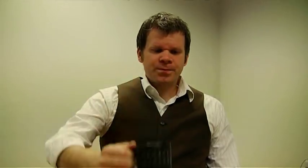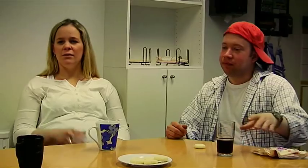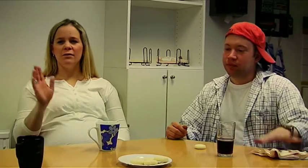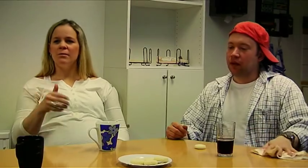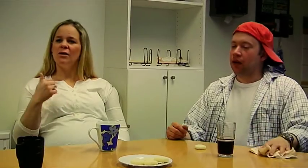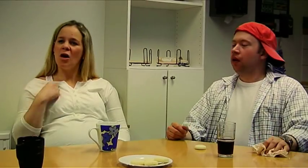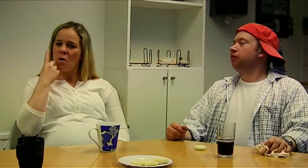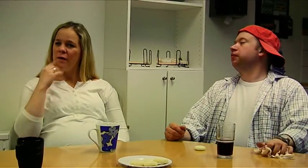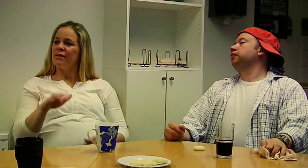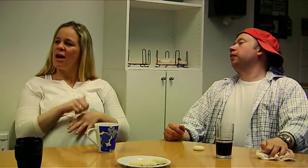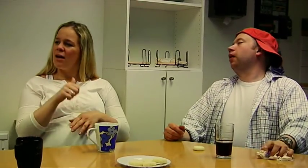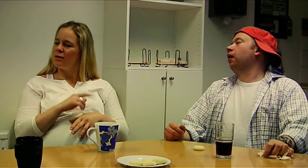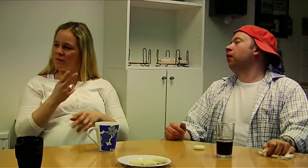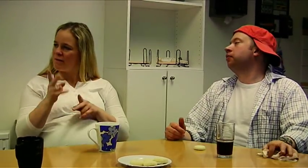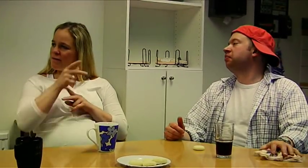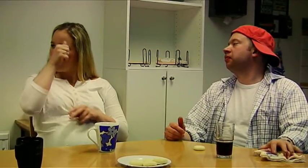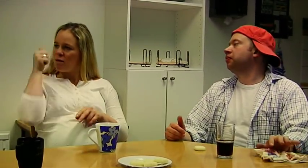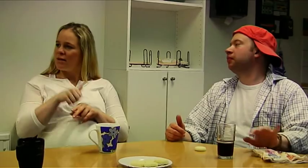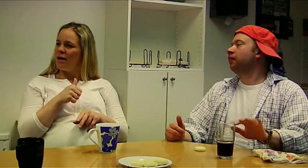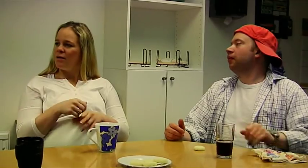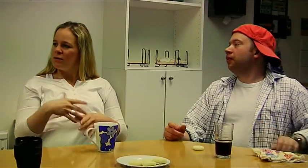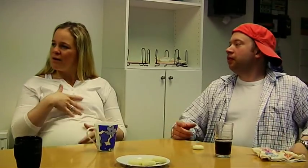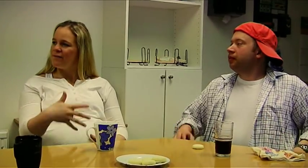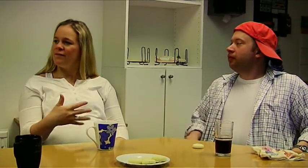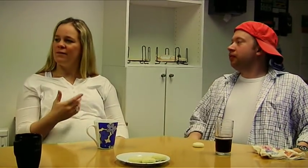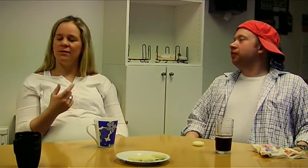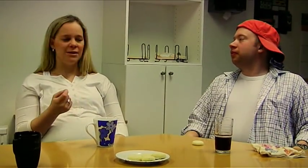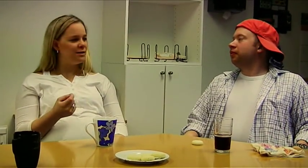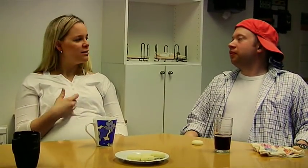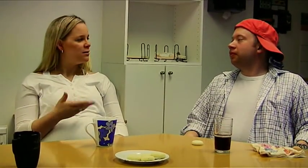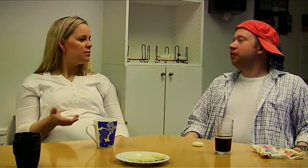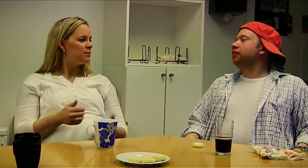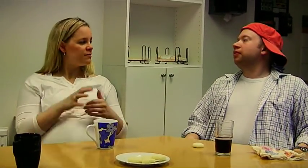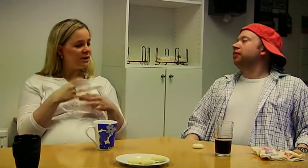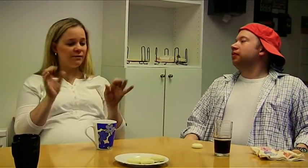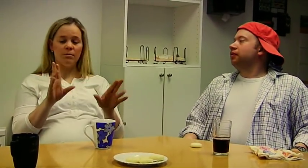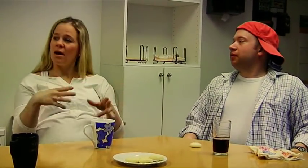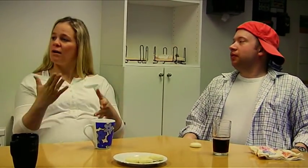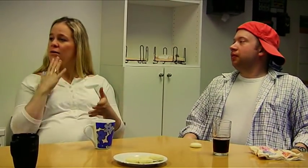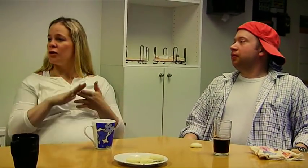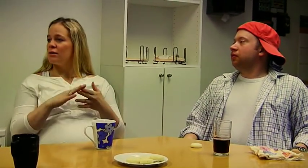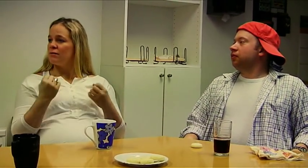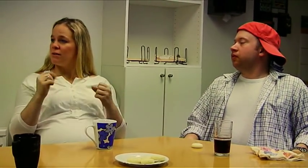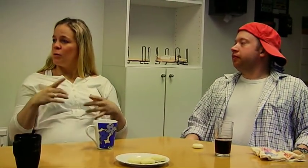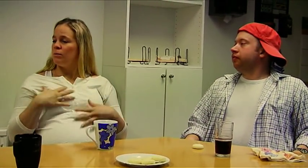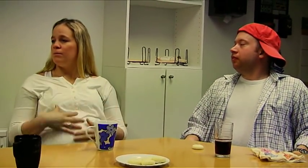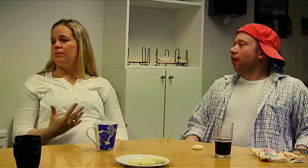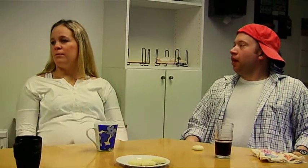Yesterday I took an exercise. It's getting harder every time as I am pregnant. Bummer, because it's healthy and important for the body to have health maintenance.